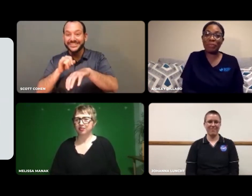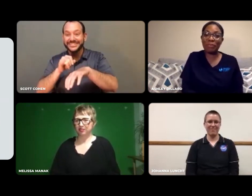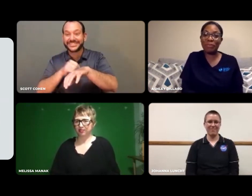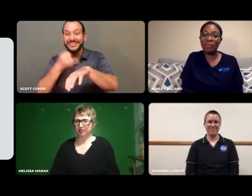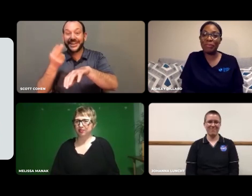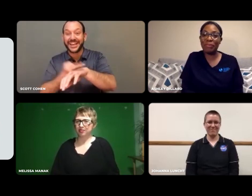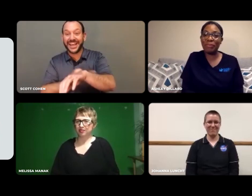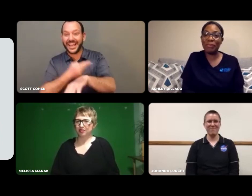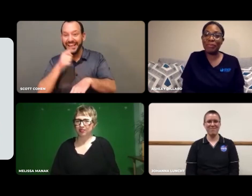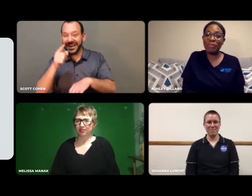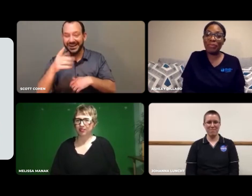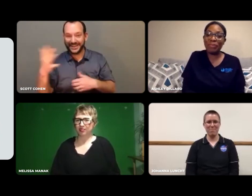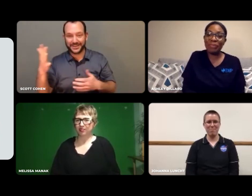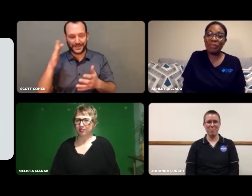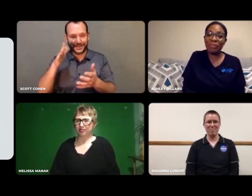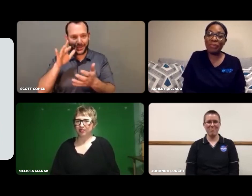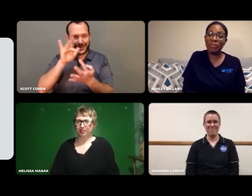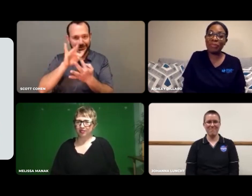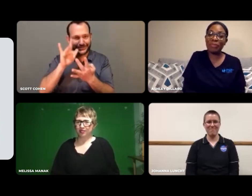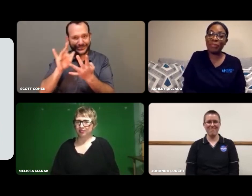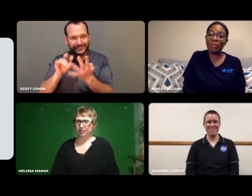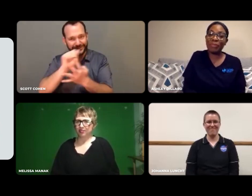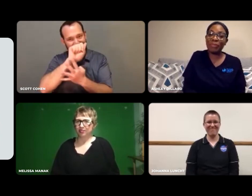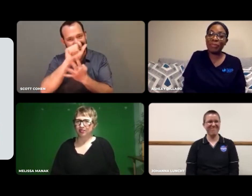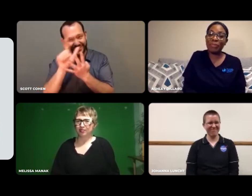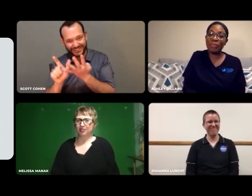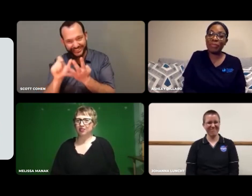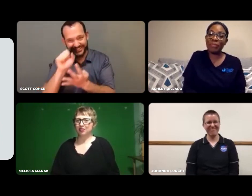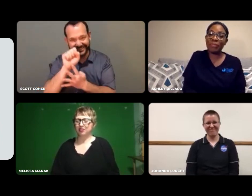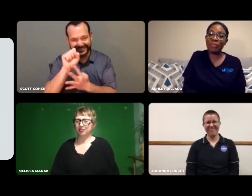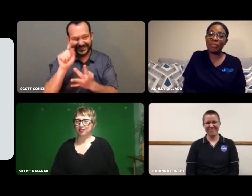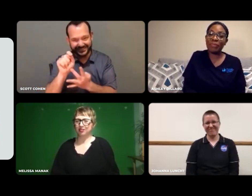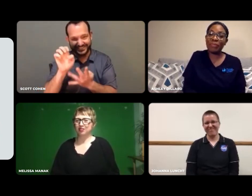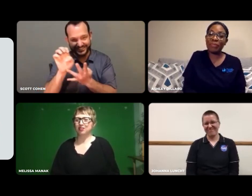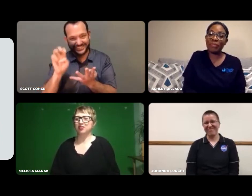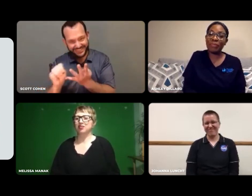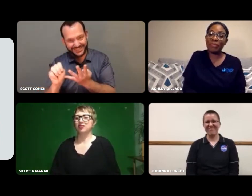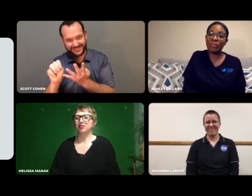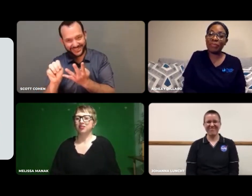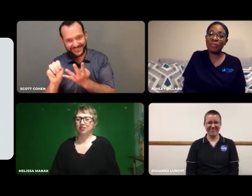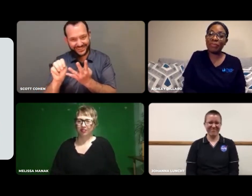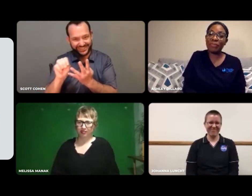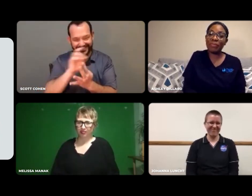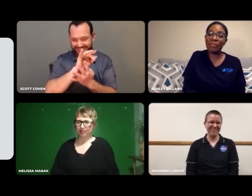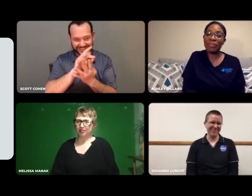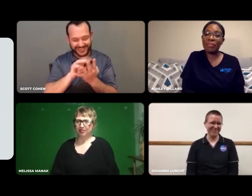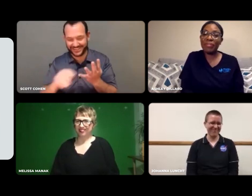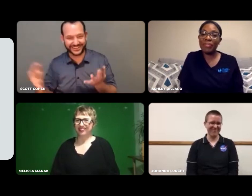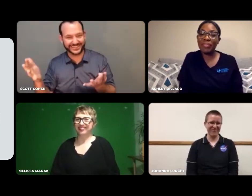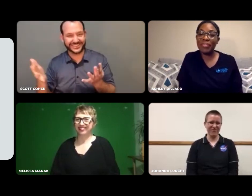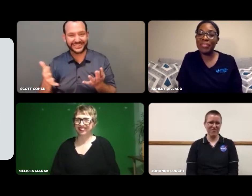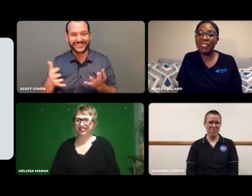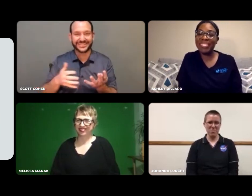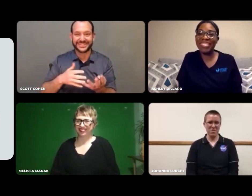Johanna, you had to touch on each letter -- S, T, E, and M -- before it